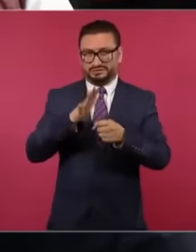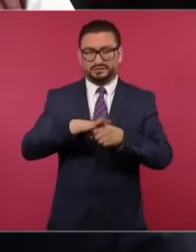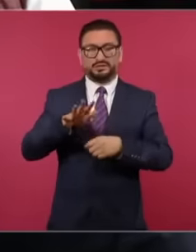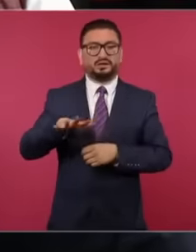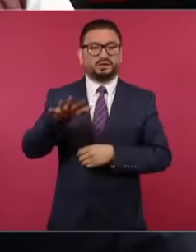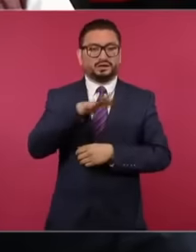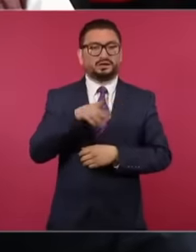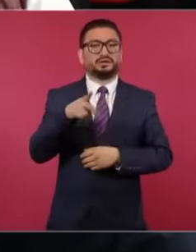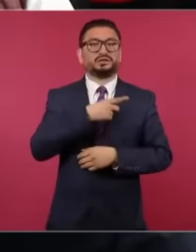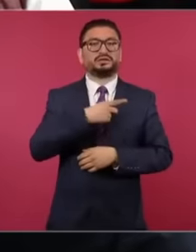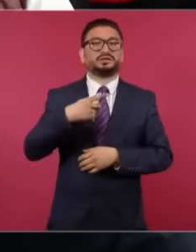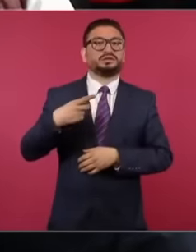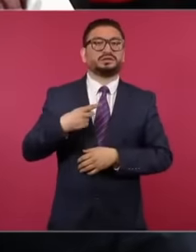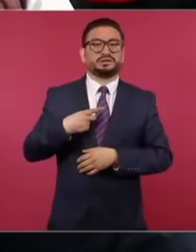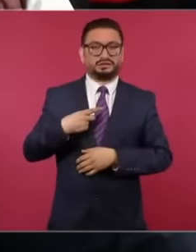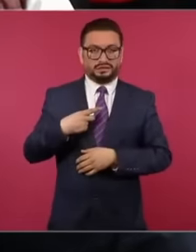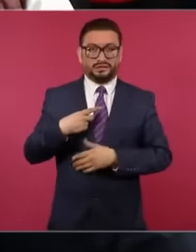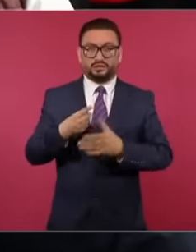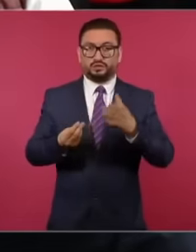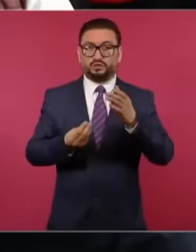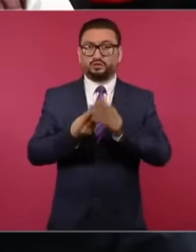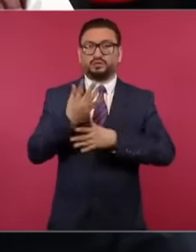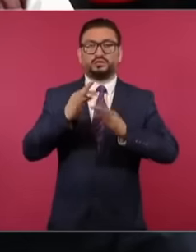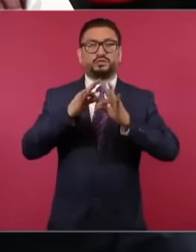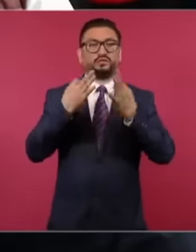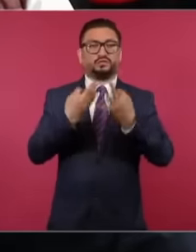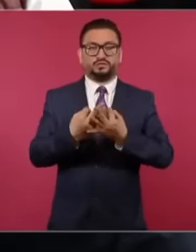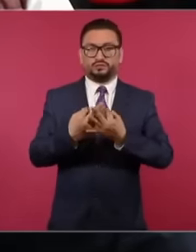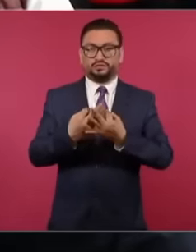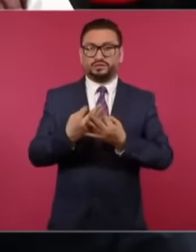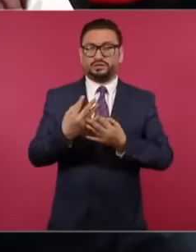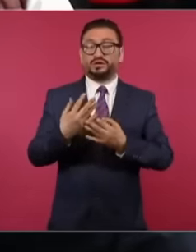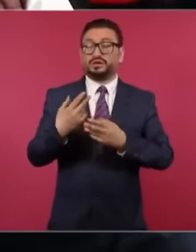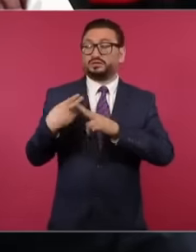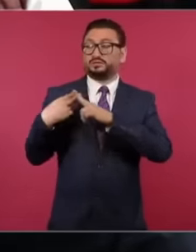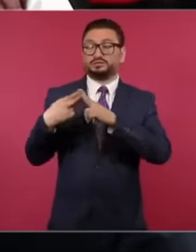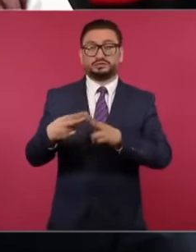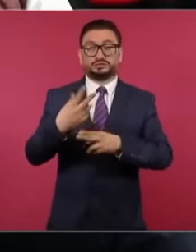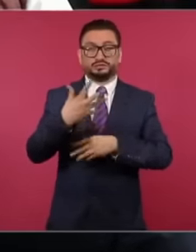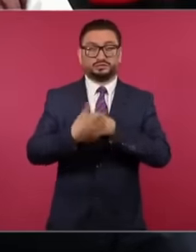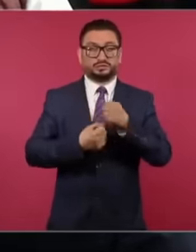had to undergo a new dynamic. During the last 5 years, they had a monthly salary.